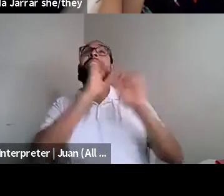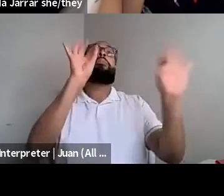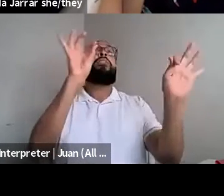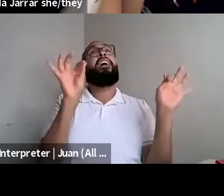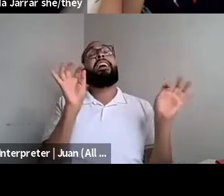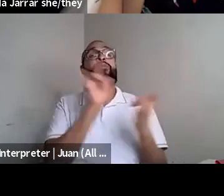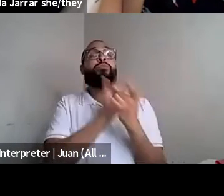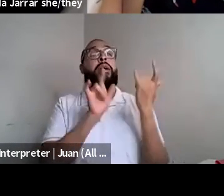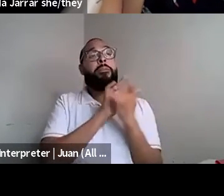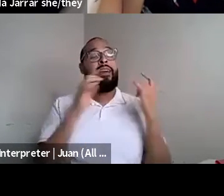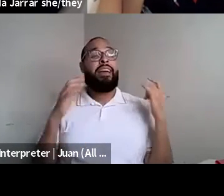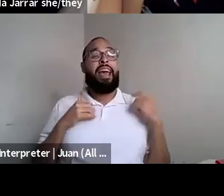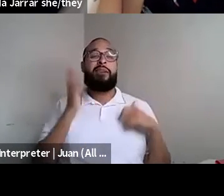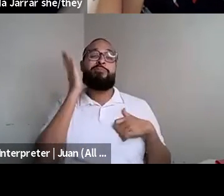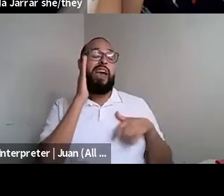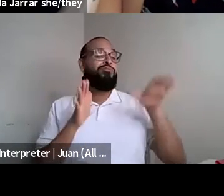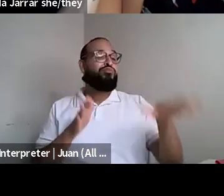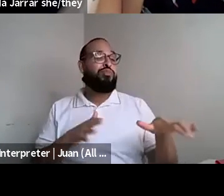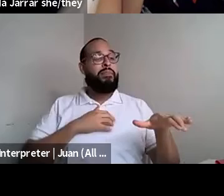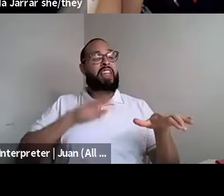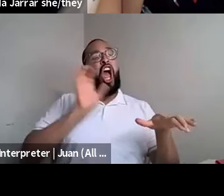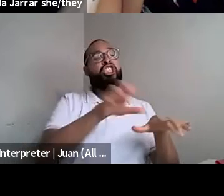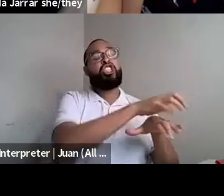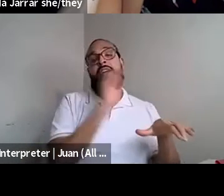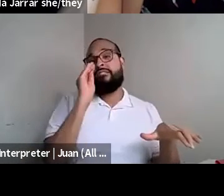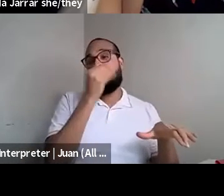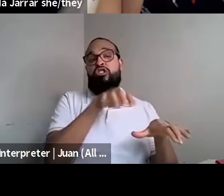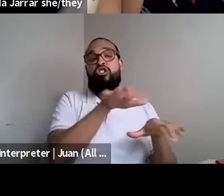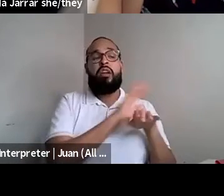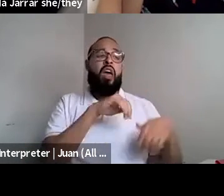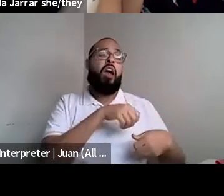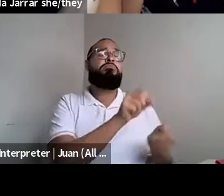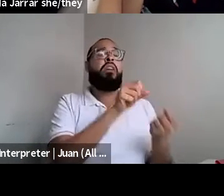Brontez Purnell: Full roses, all the time, but sometimes I know you get fucked in an alleyway.